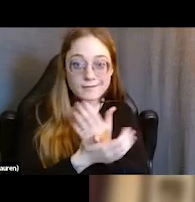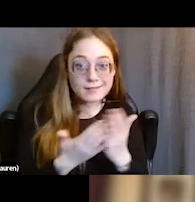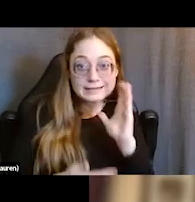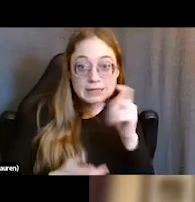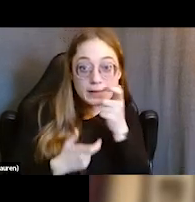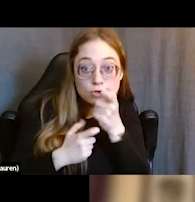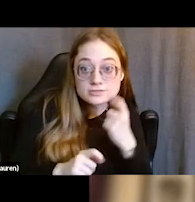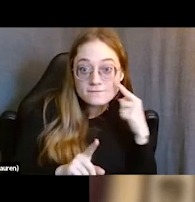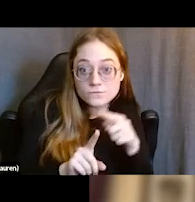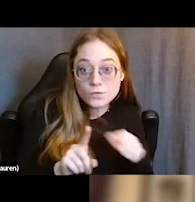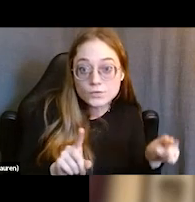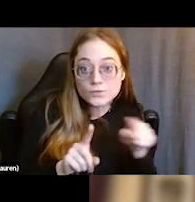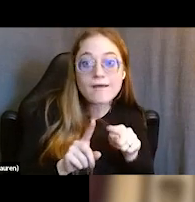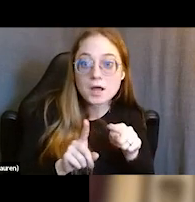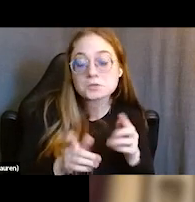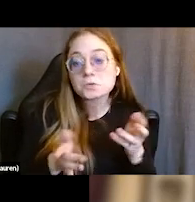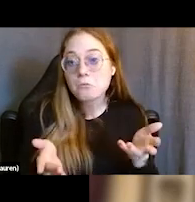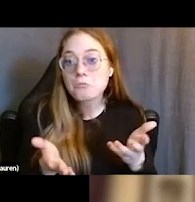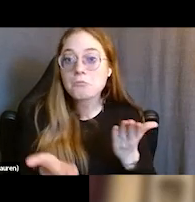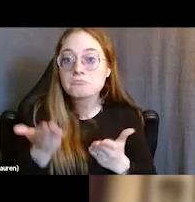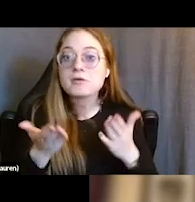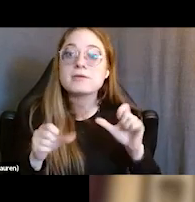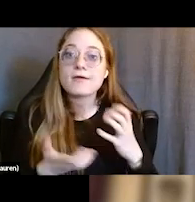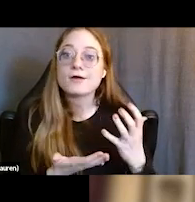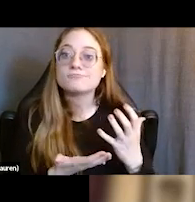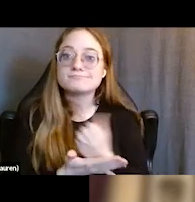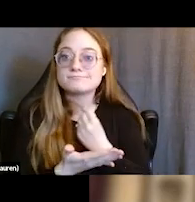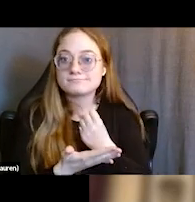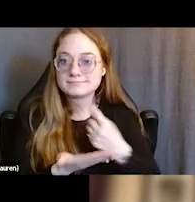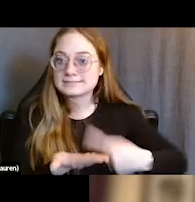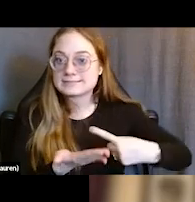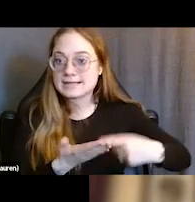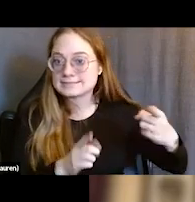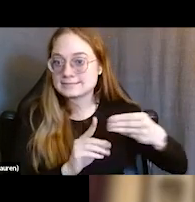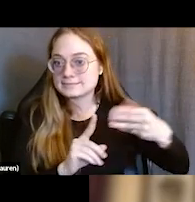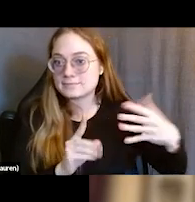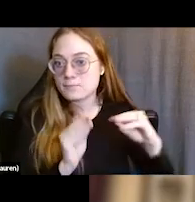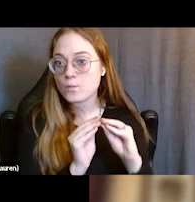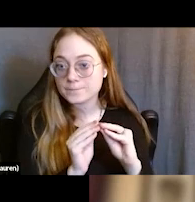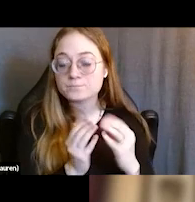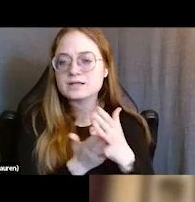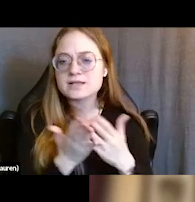and maybe we can find time to sidebar about this at another time. Some of these we've touched on already, but I wanna highlight a few things.